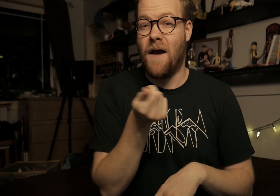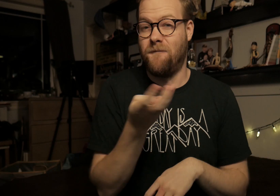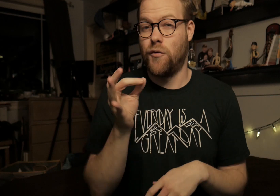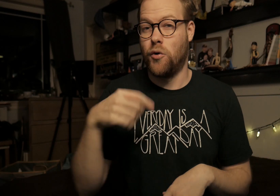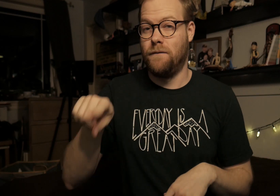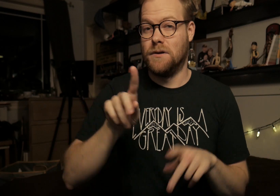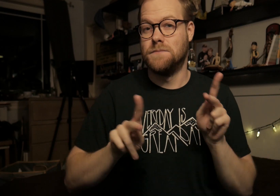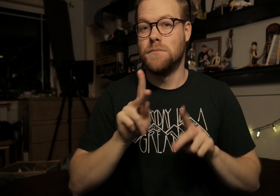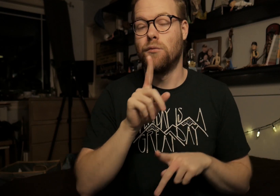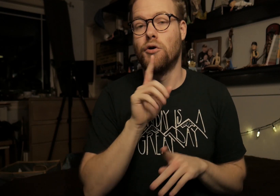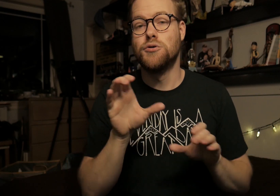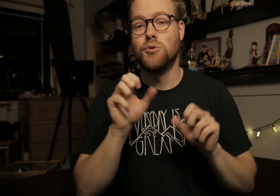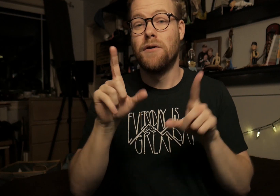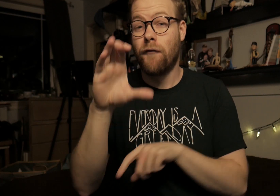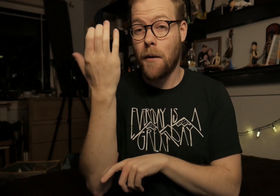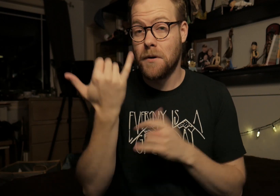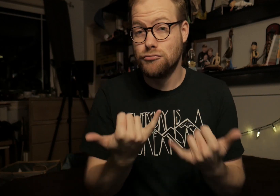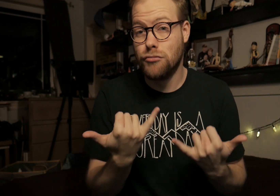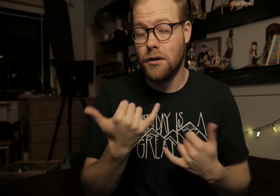A few of these people are doing Vlogmas right now.